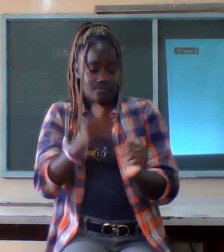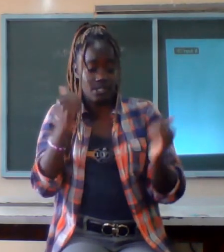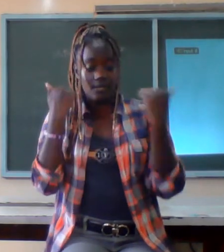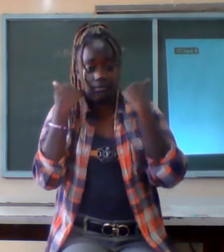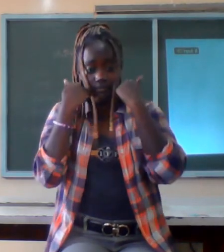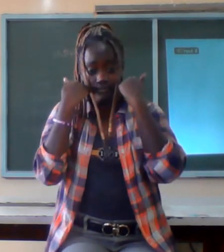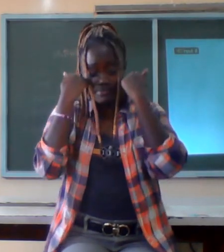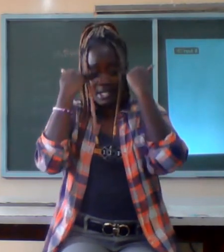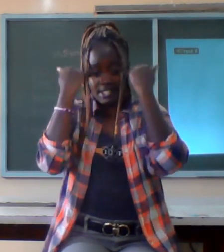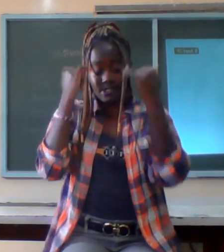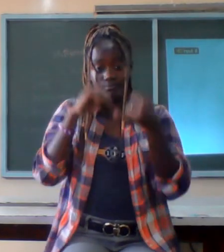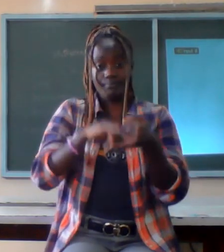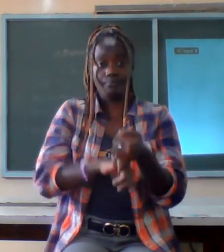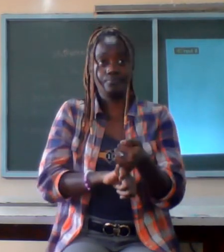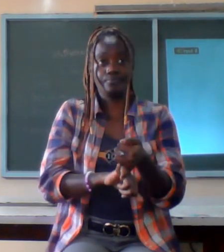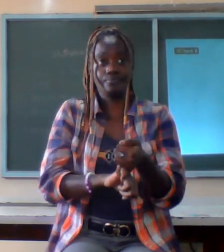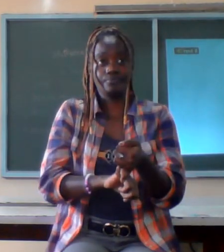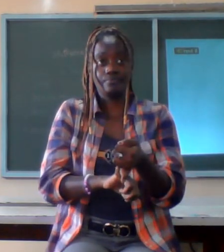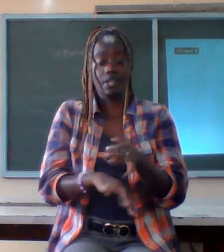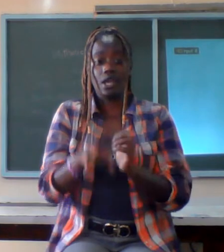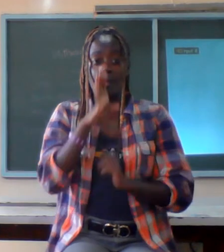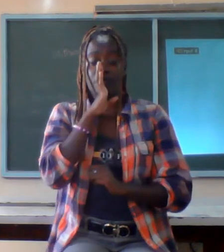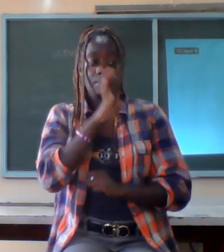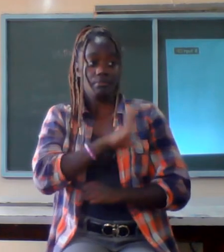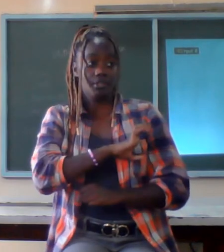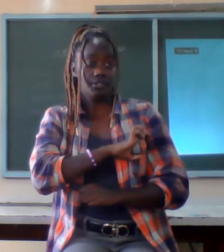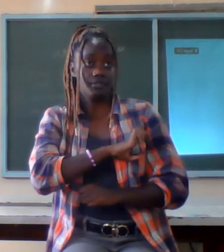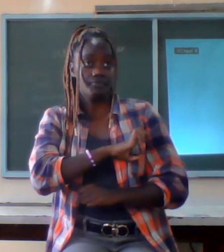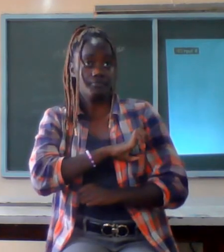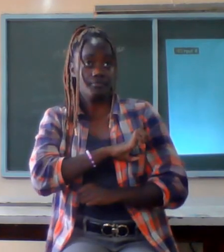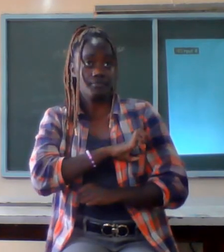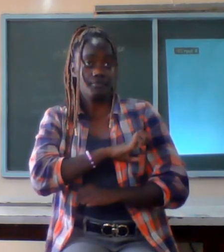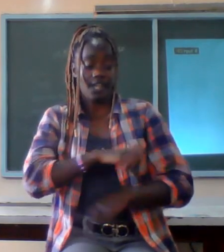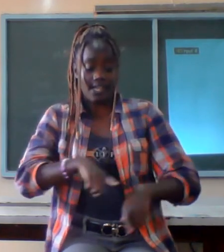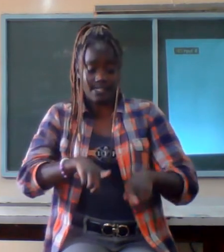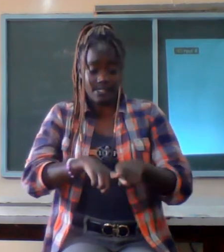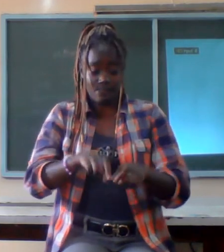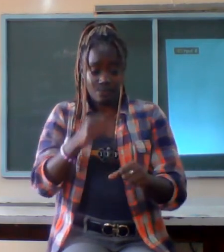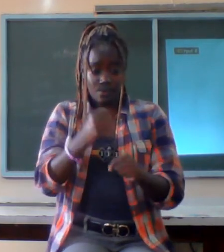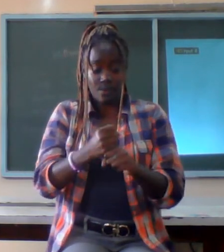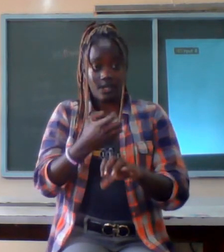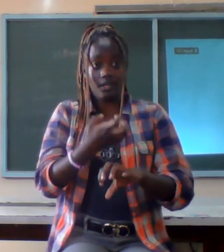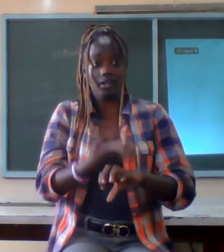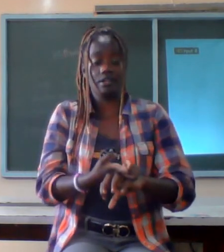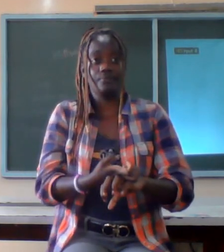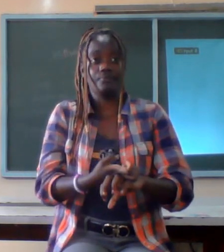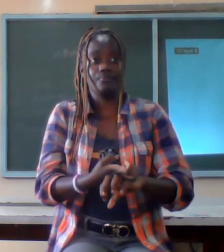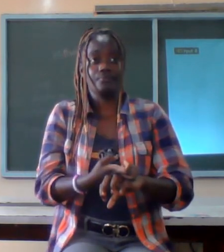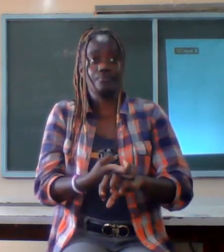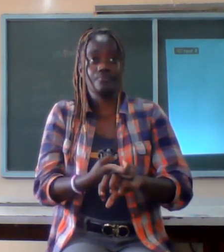sues work hard in time shall come true